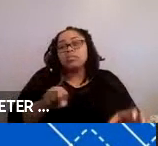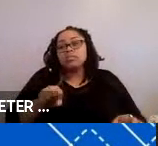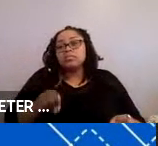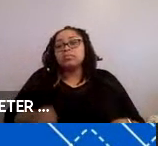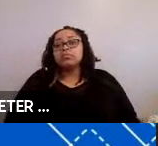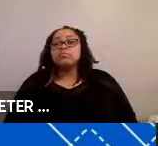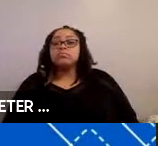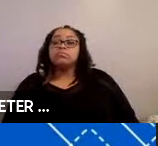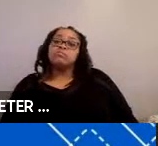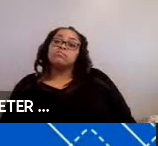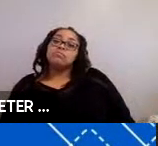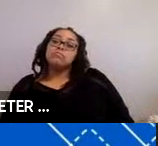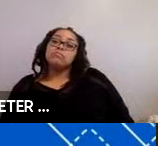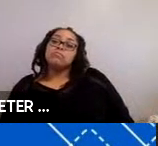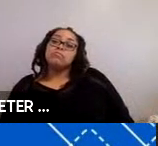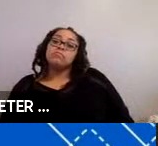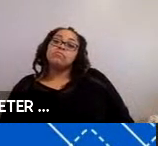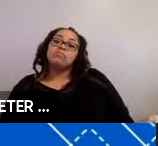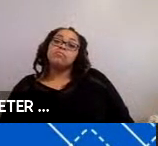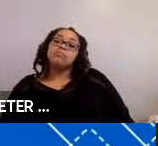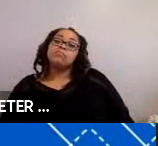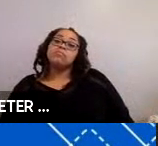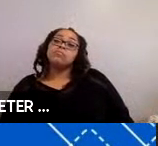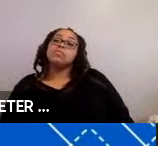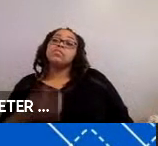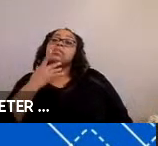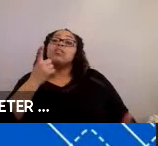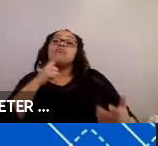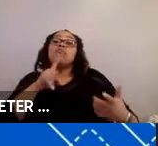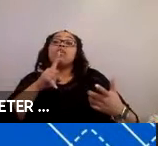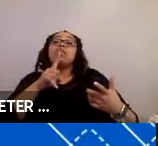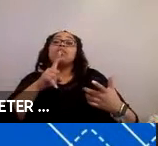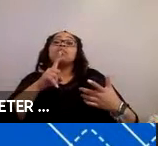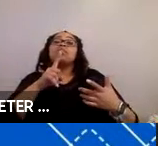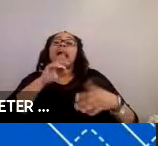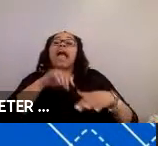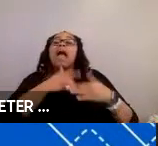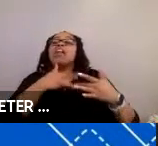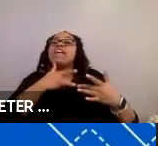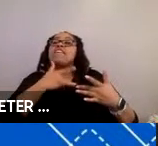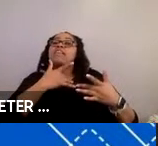The preferences were in terms of the securement devices on the vehicle.